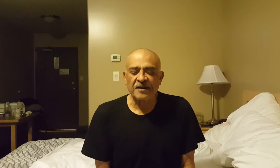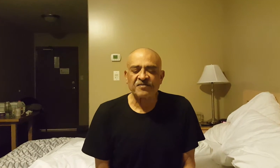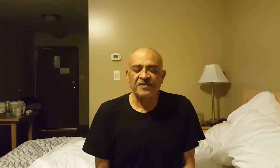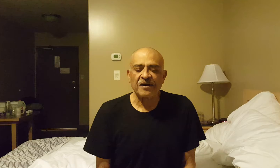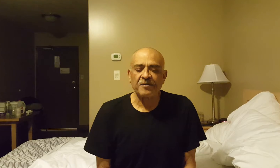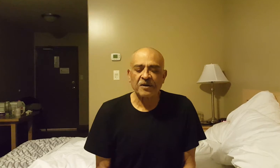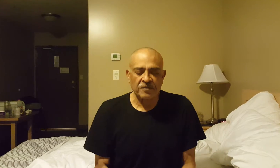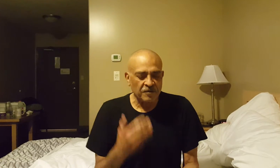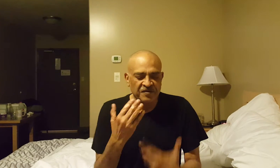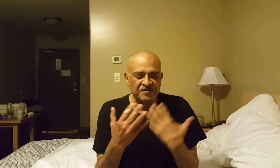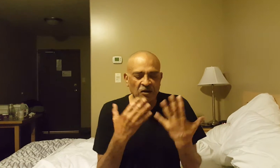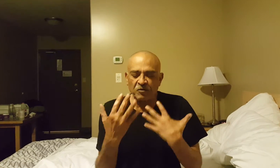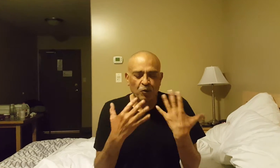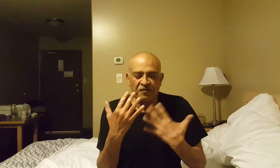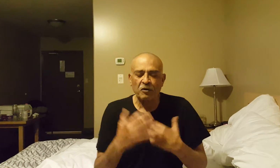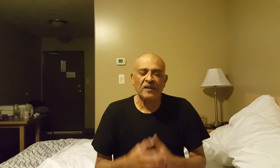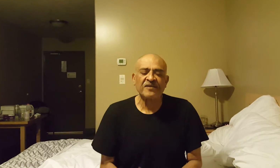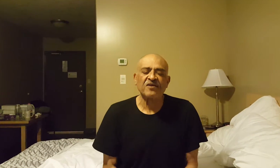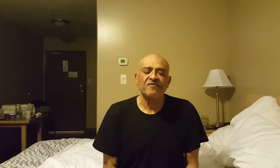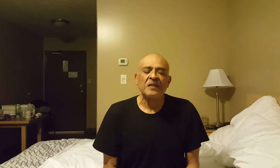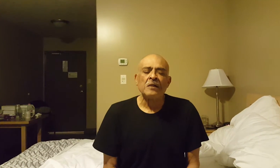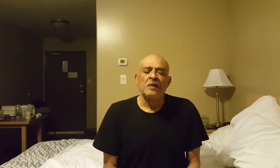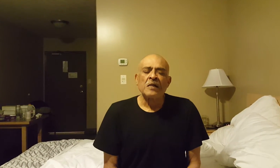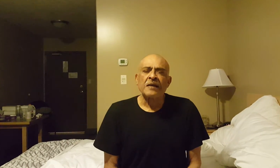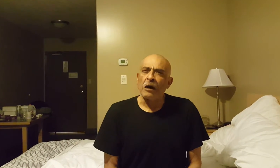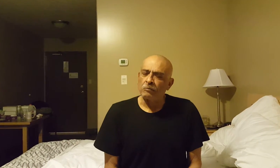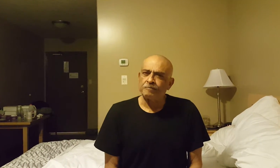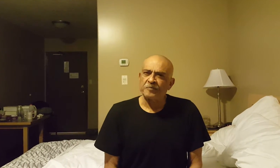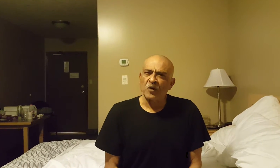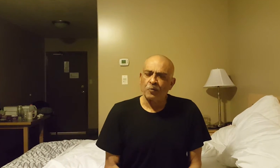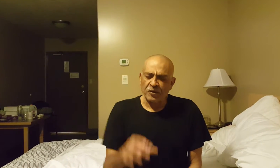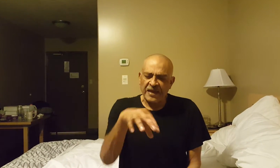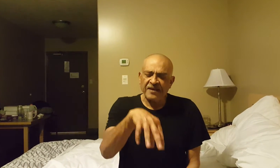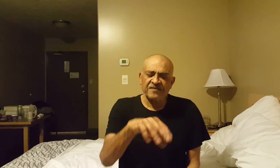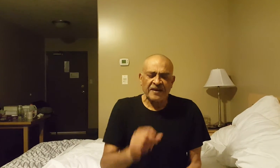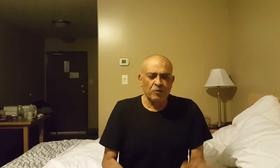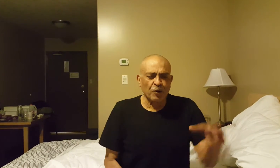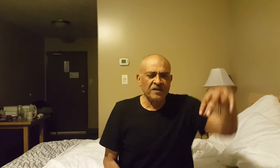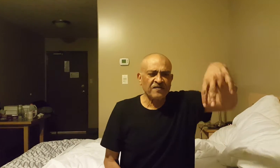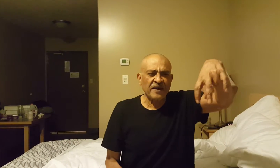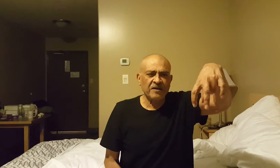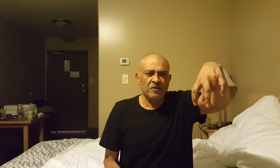necessarily because it's sound proofed and all that stuff. Now you put the cat inside, you put inside